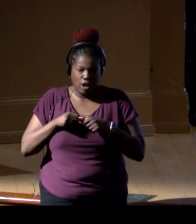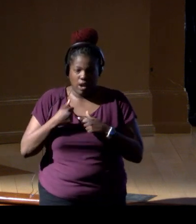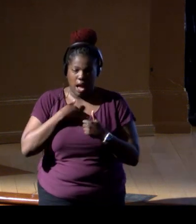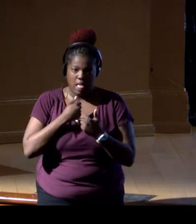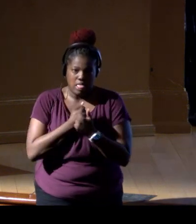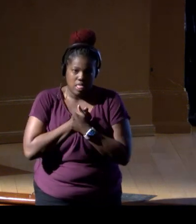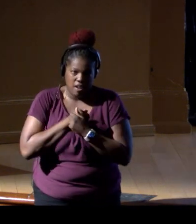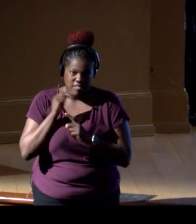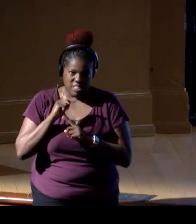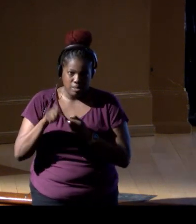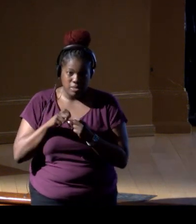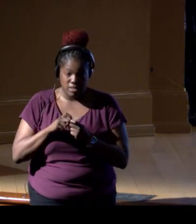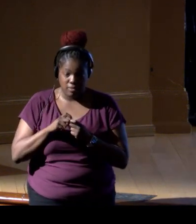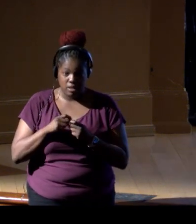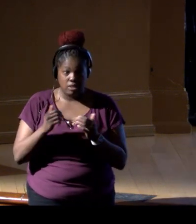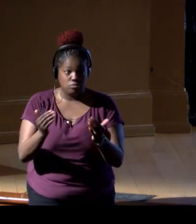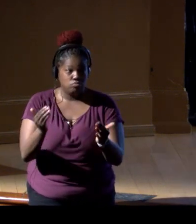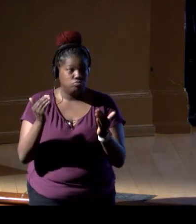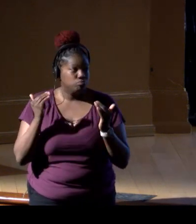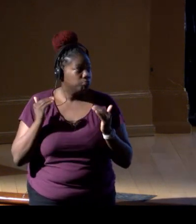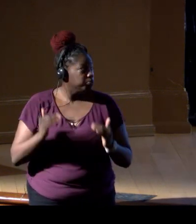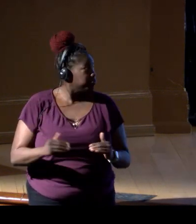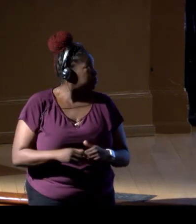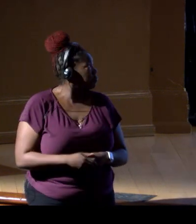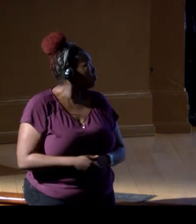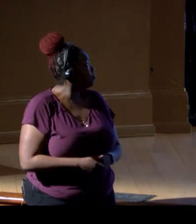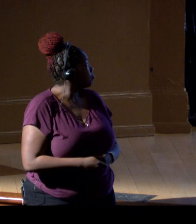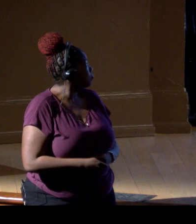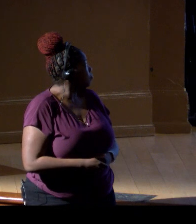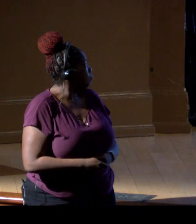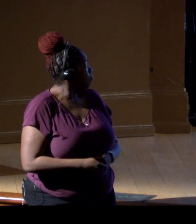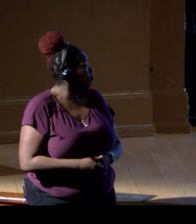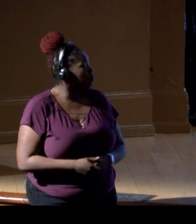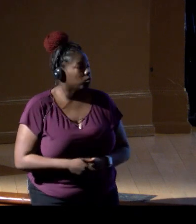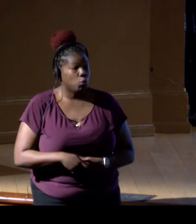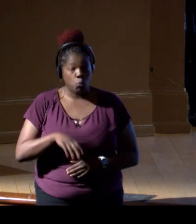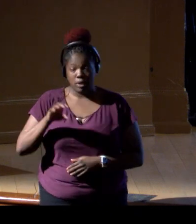The next one is the fact that with eDNA, of course,